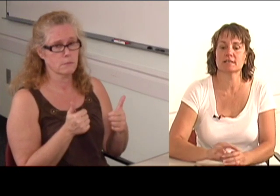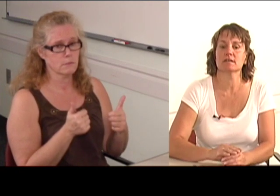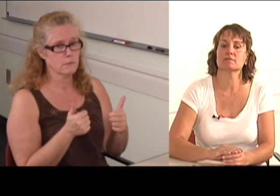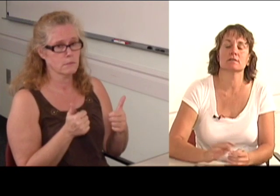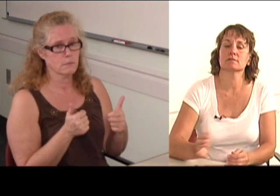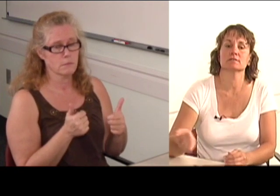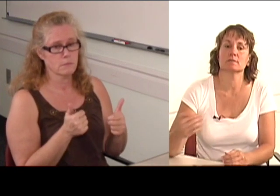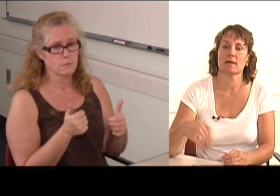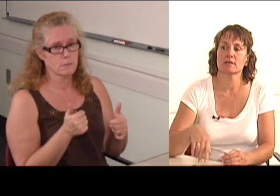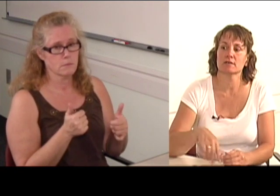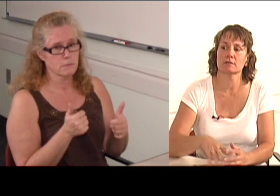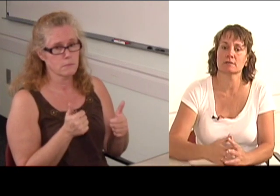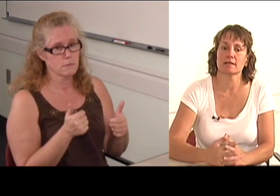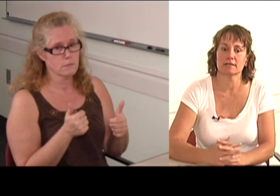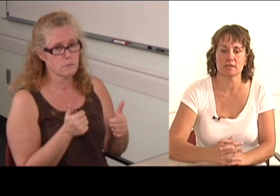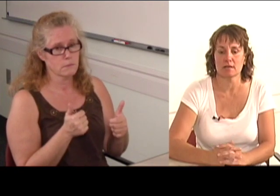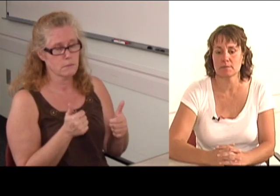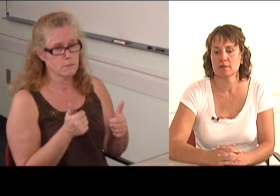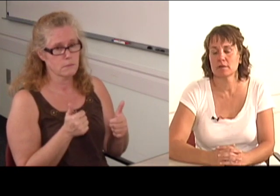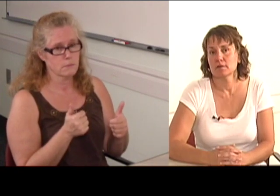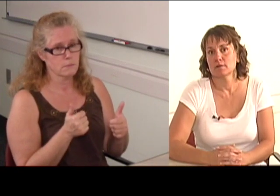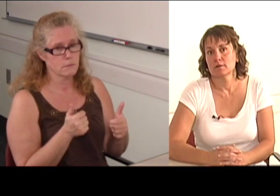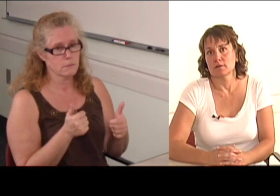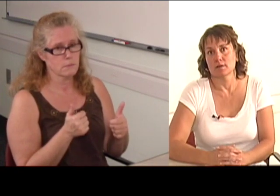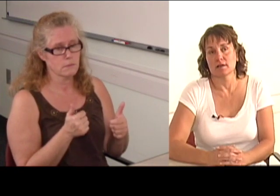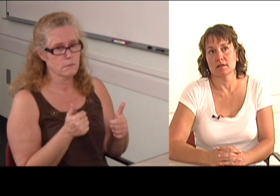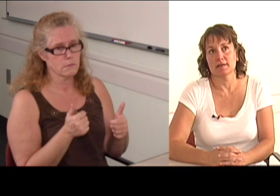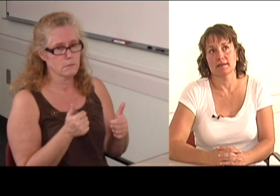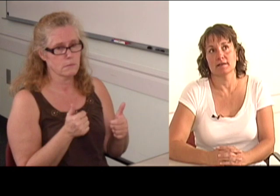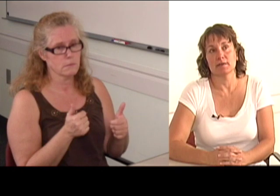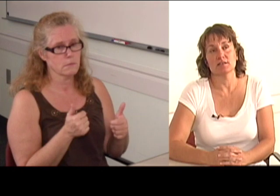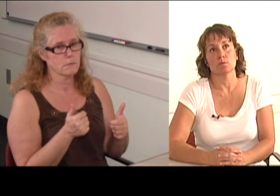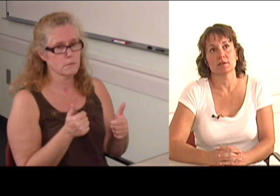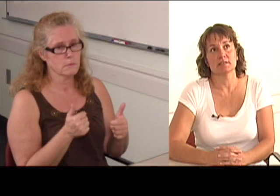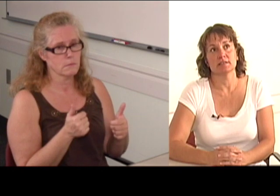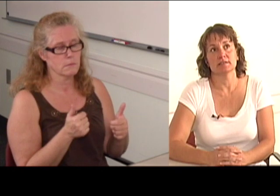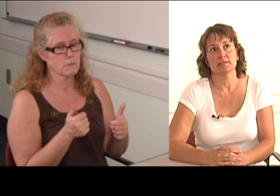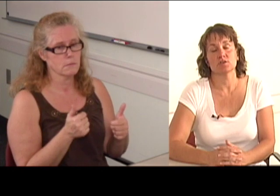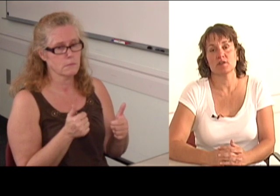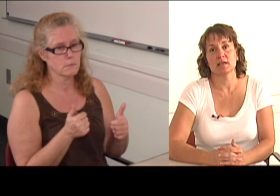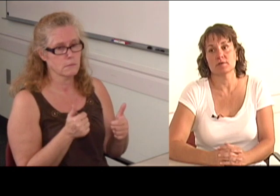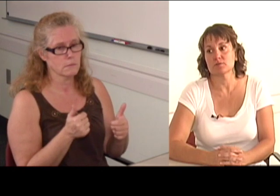And by 23, I was wearing hearing aids.